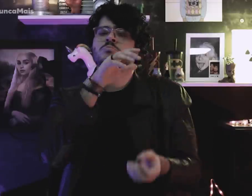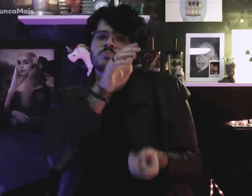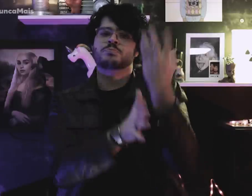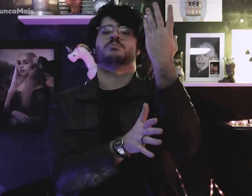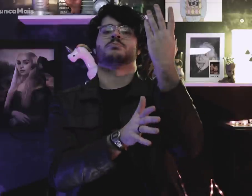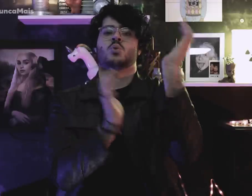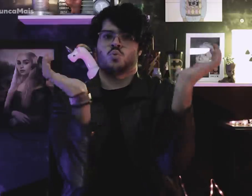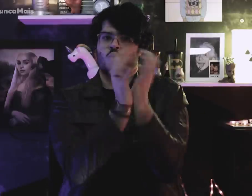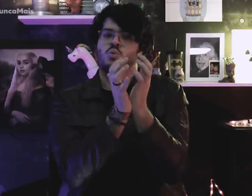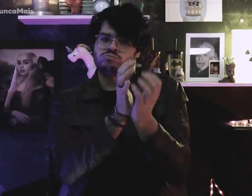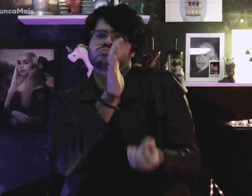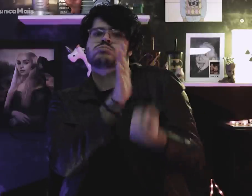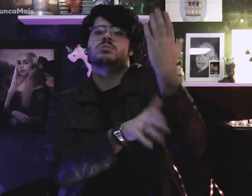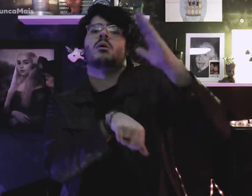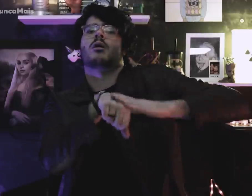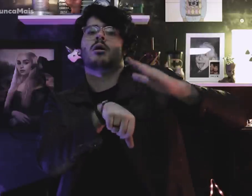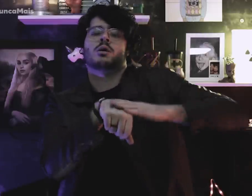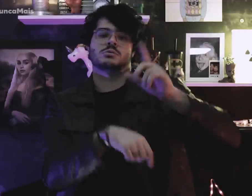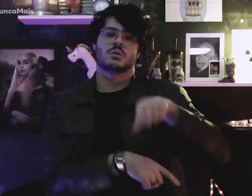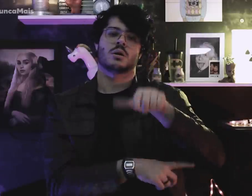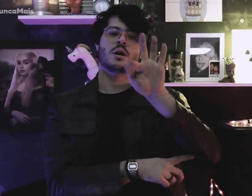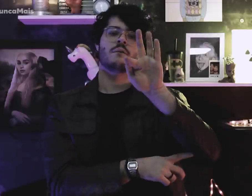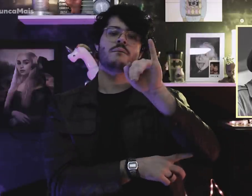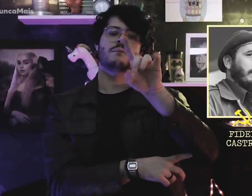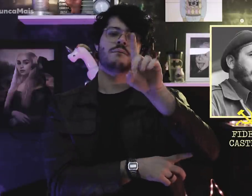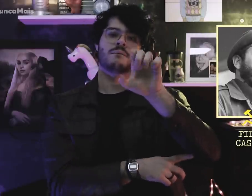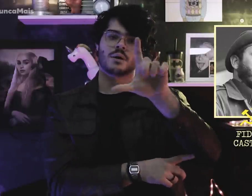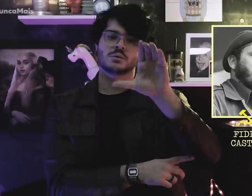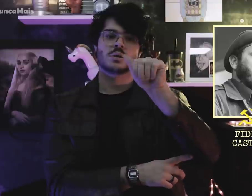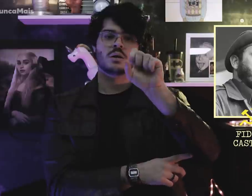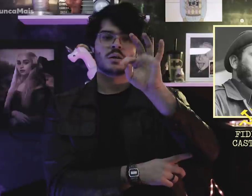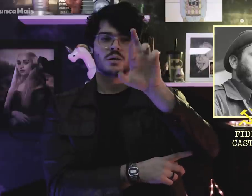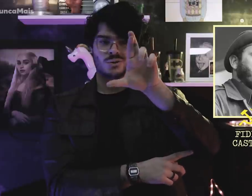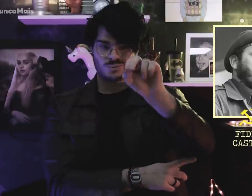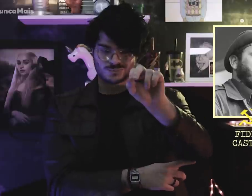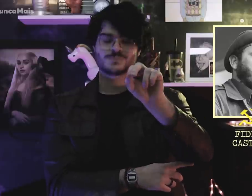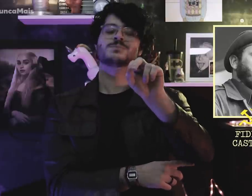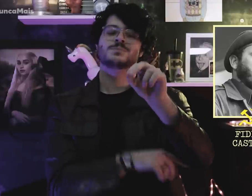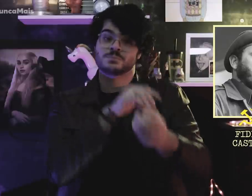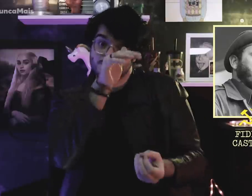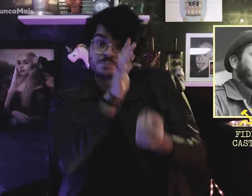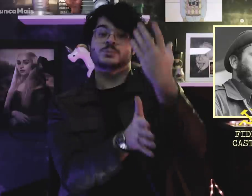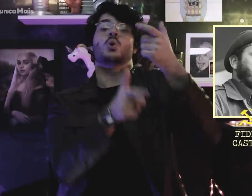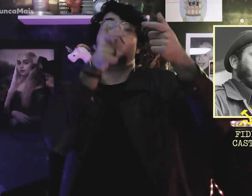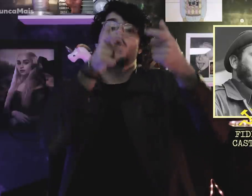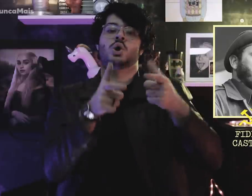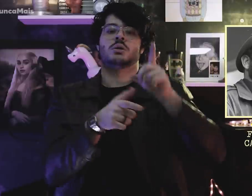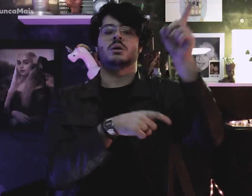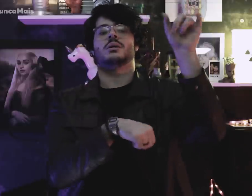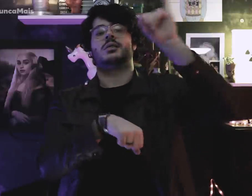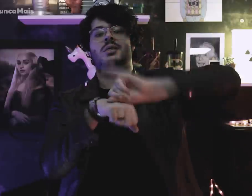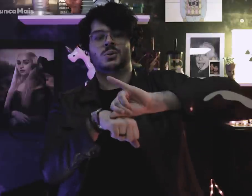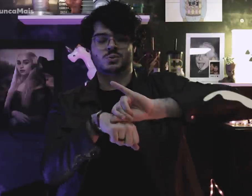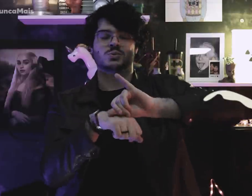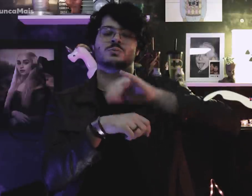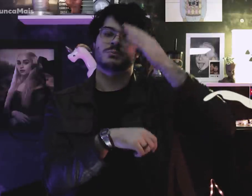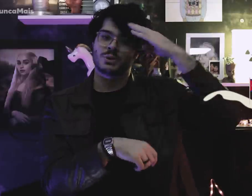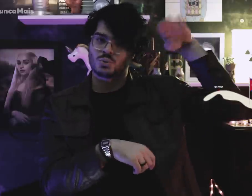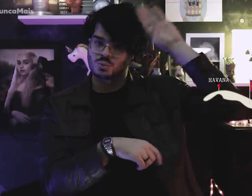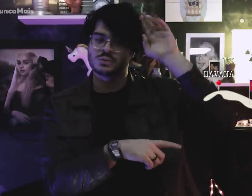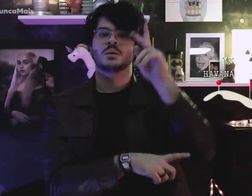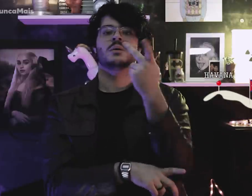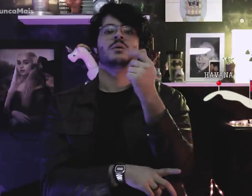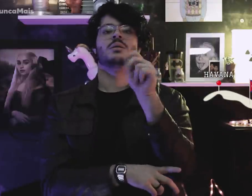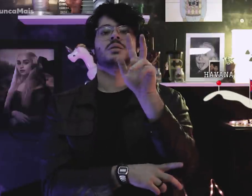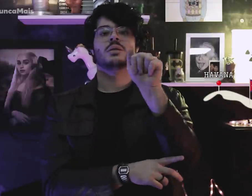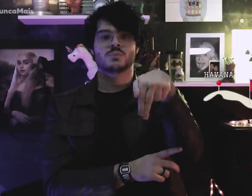A great organization created by Fidel Castro, in Havana, the capital of Cuba.